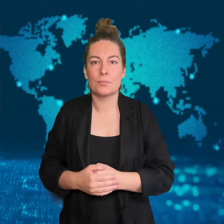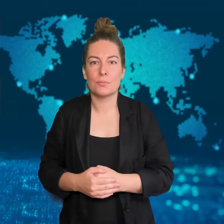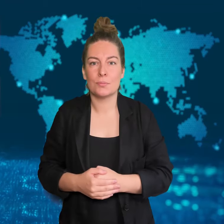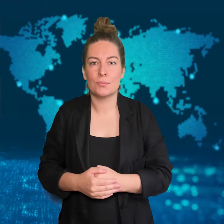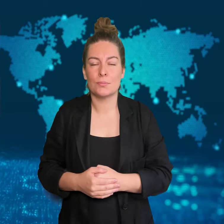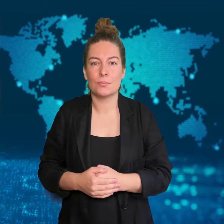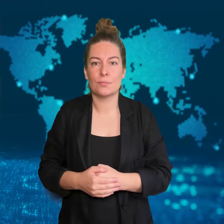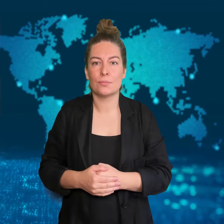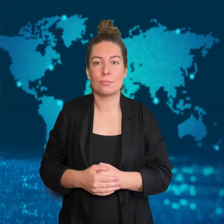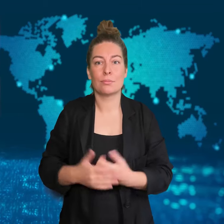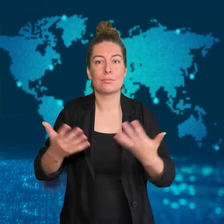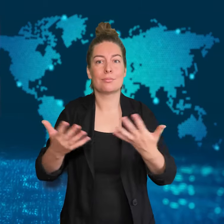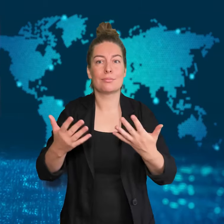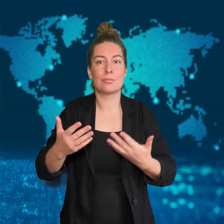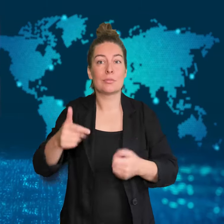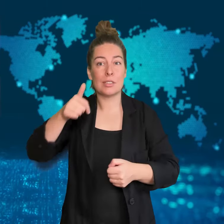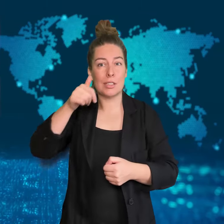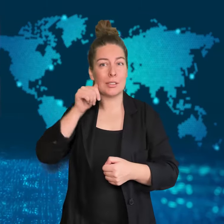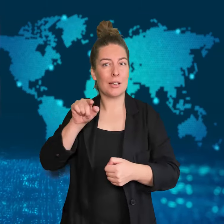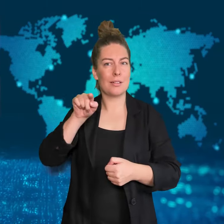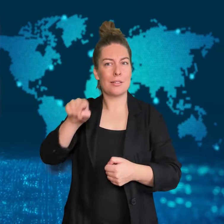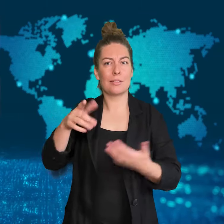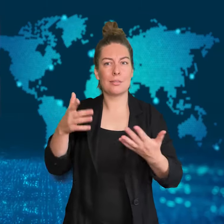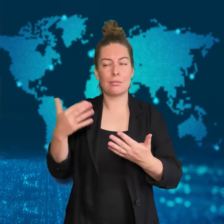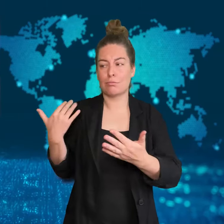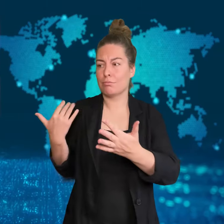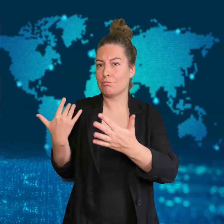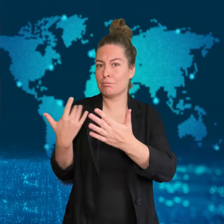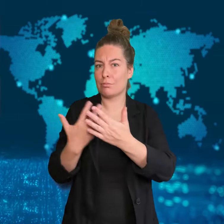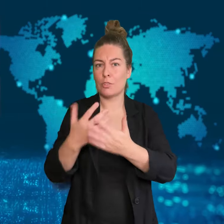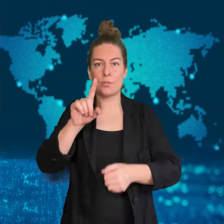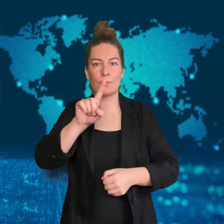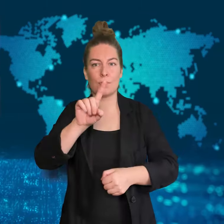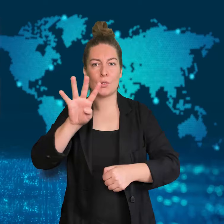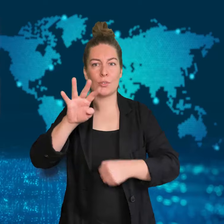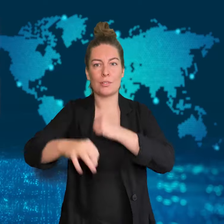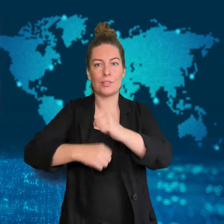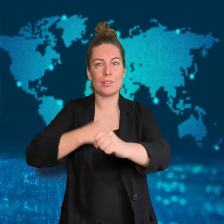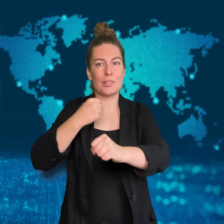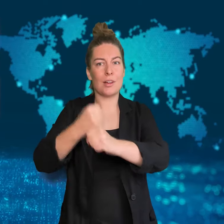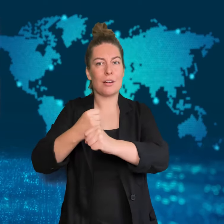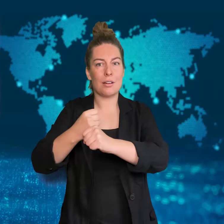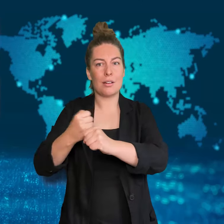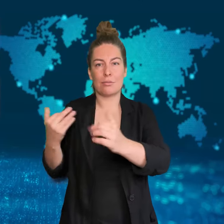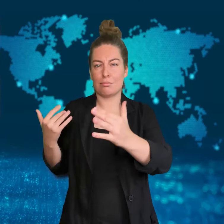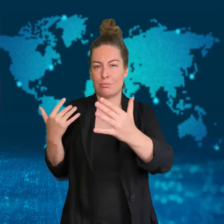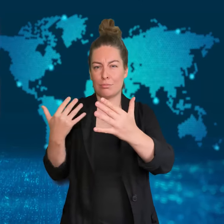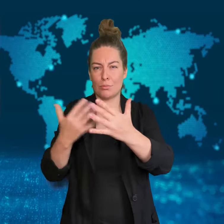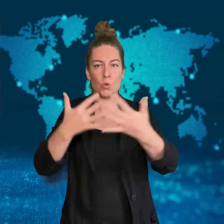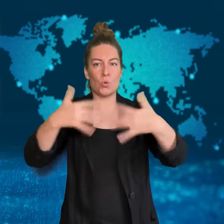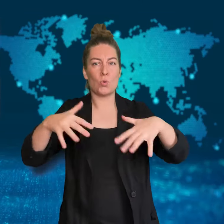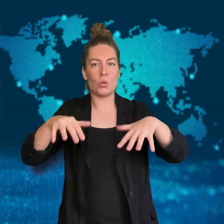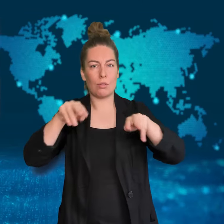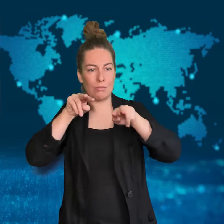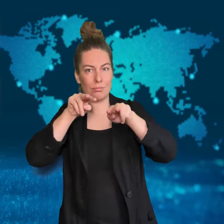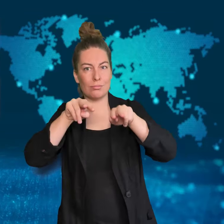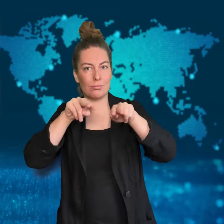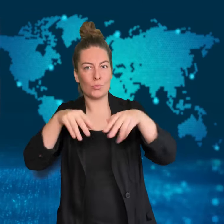and by the Icelandic Association of Women's Association.